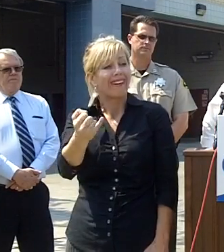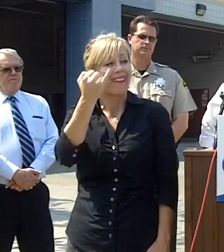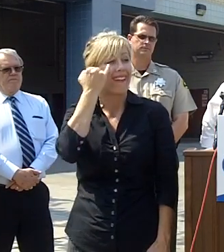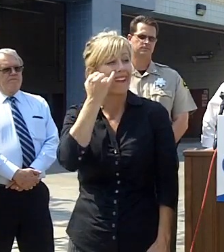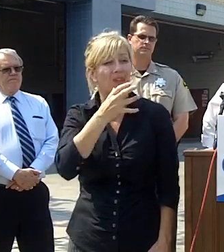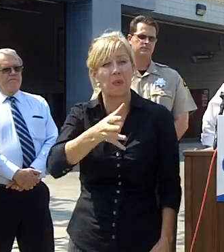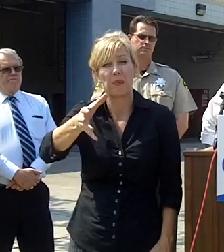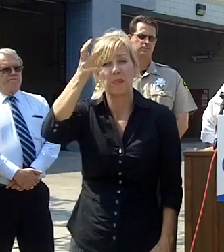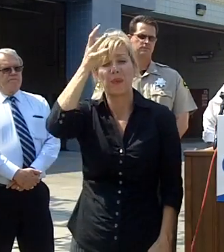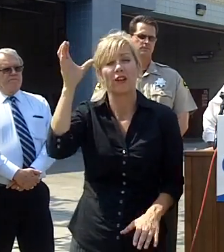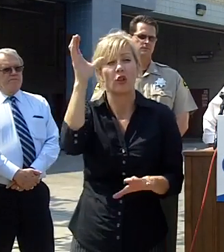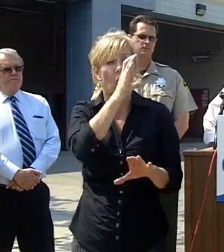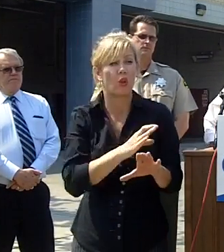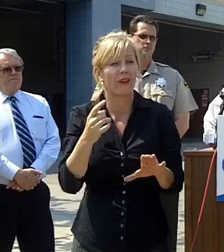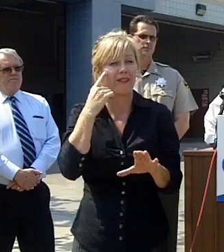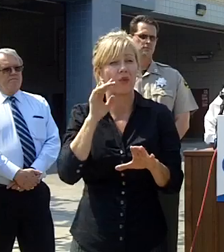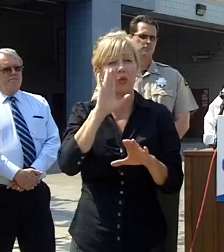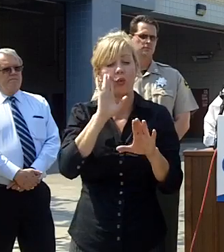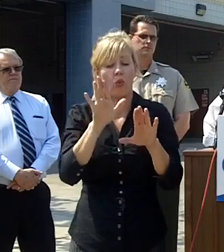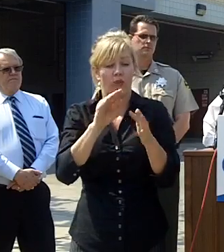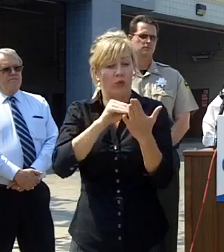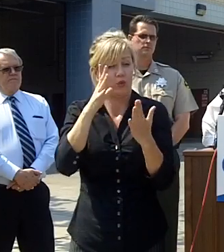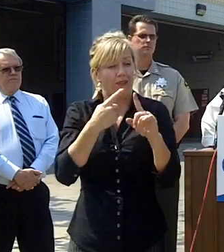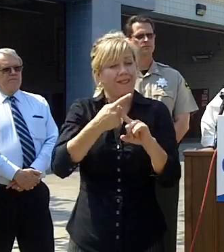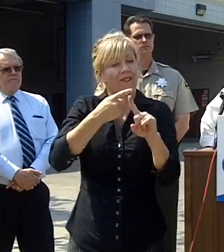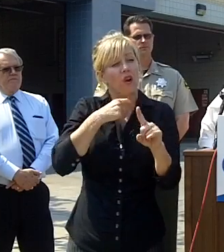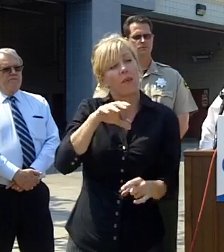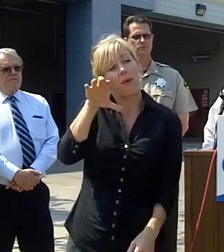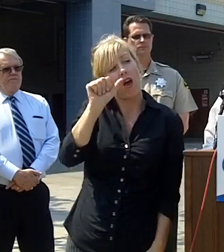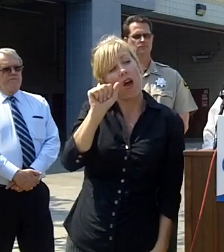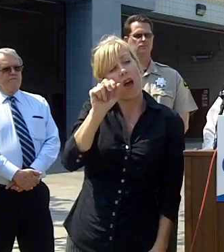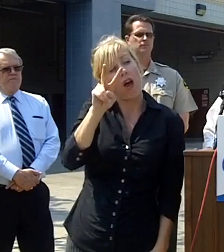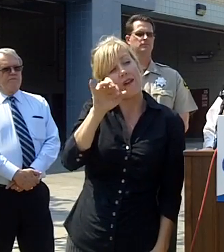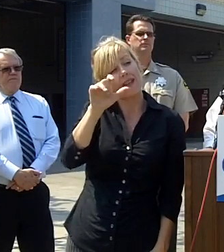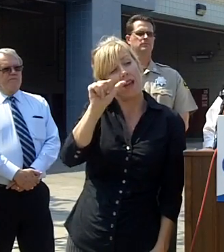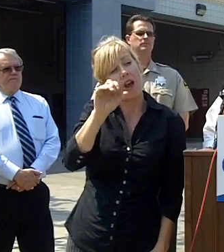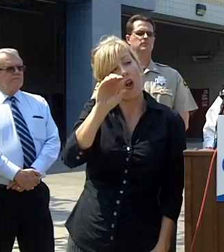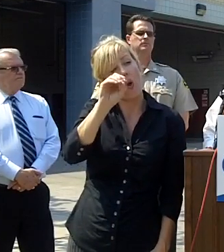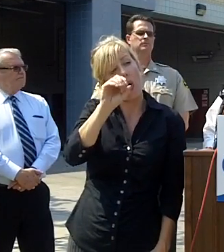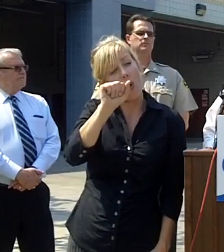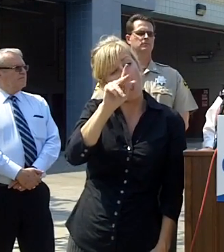middle school they will be at the la costa resort all of our children are safe the remainder of our